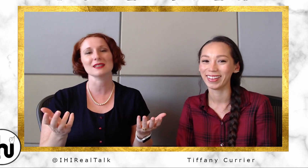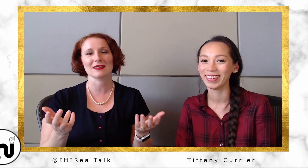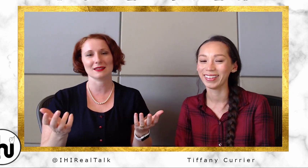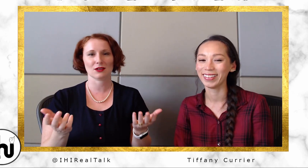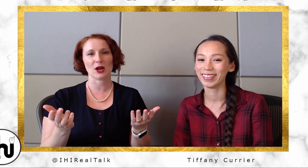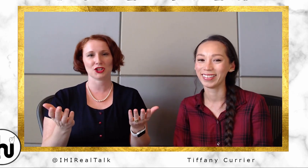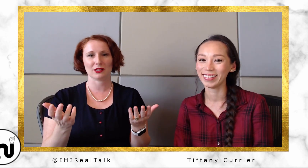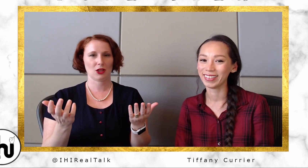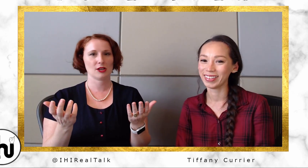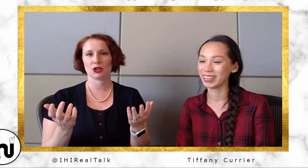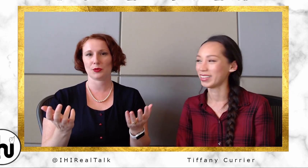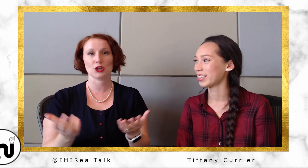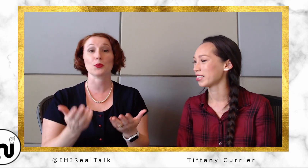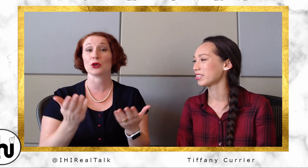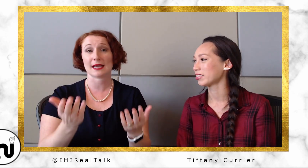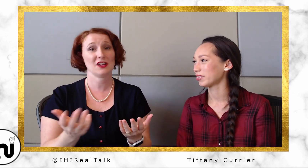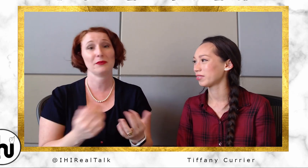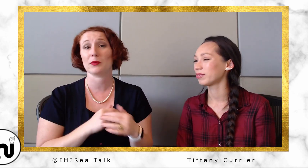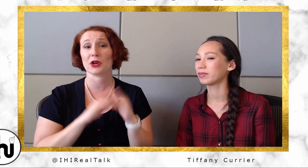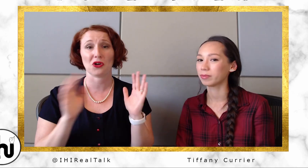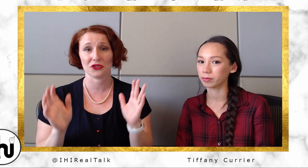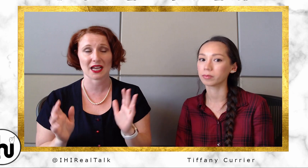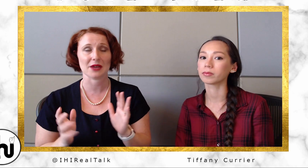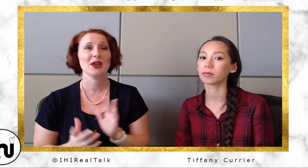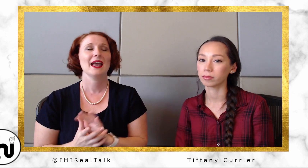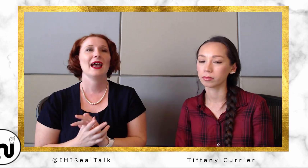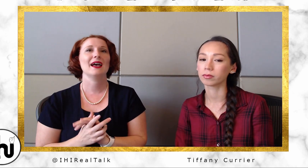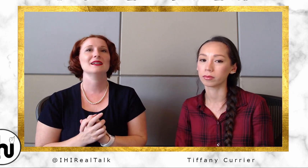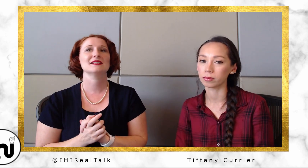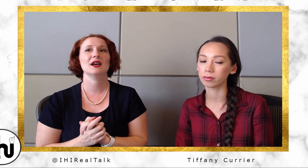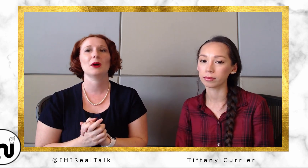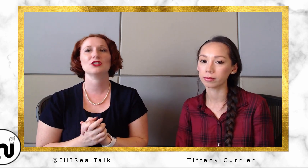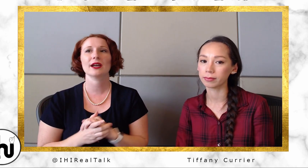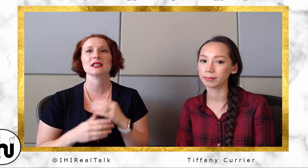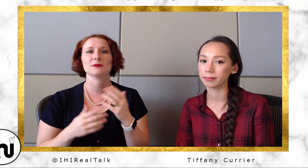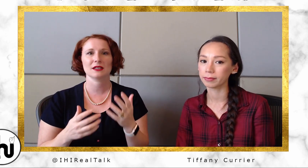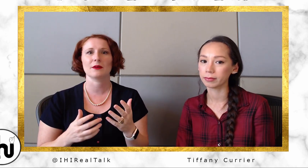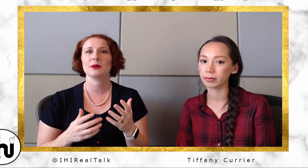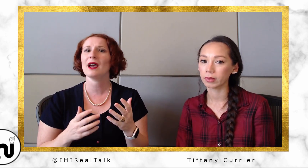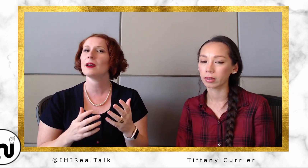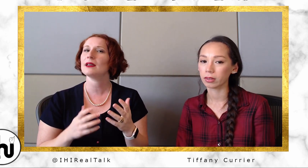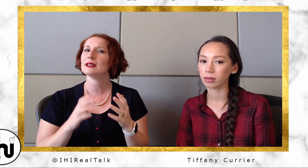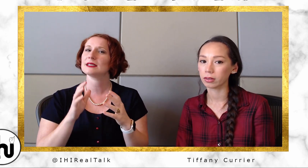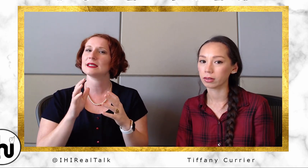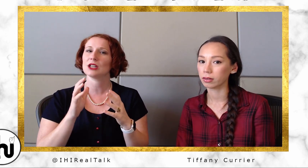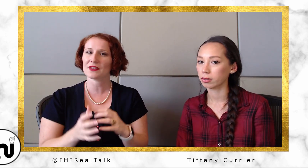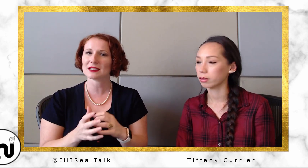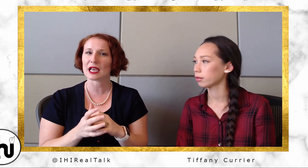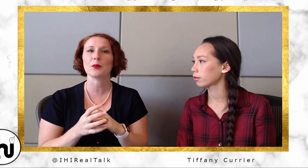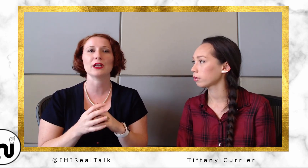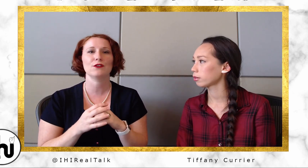that's a question a lot of interpreters and Deaf people get all the time, and I try to explain to them, "Yeah, it's, it's not the same." But if you think